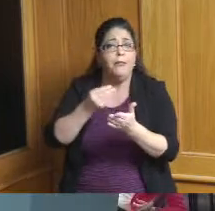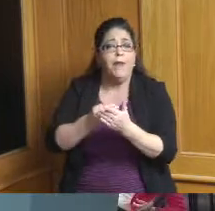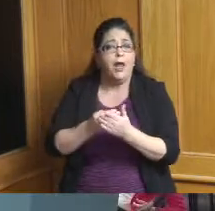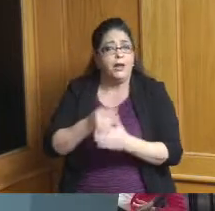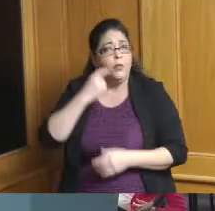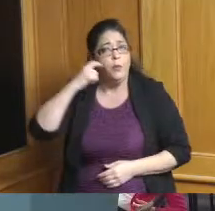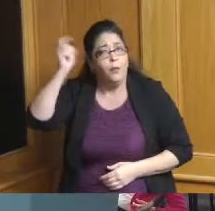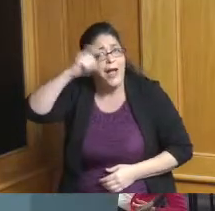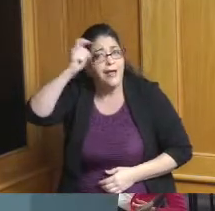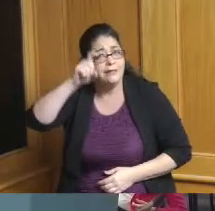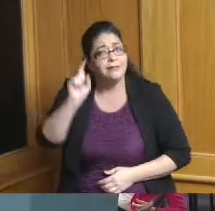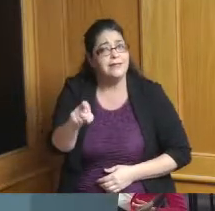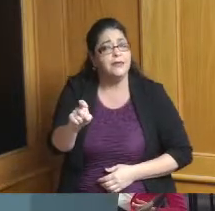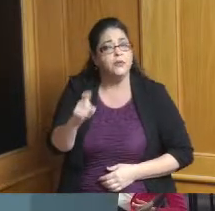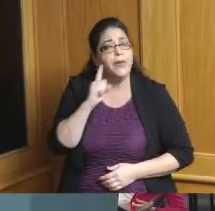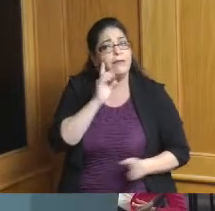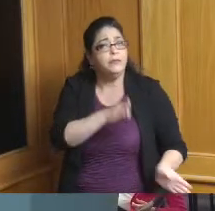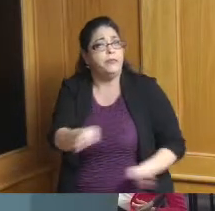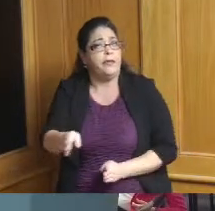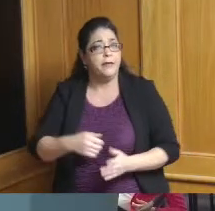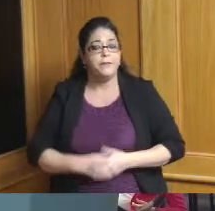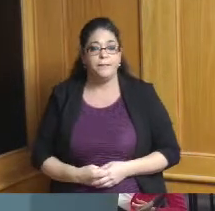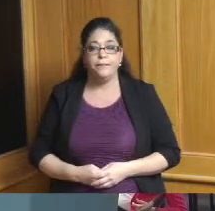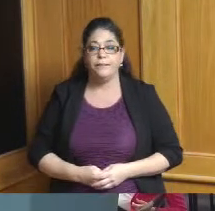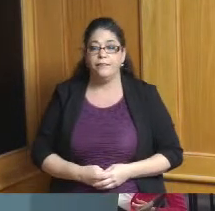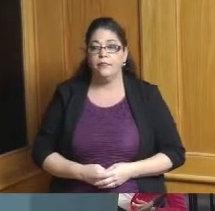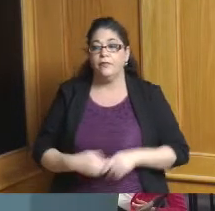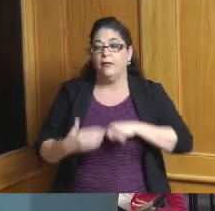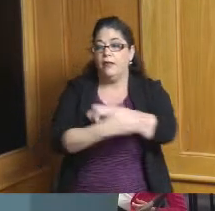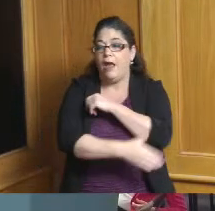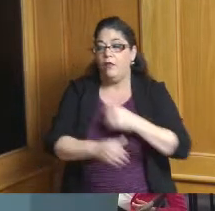maybe I'm going to say one more thing about that before I leave the County Commission has indicated